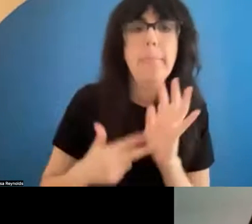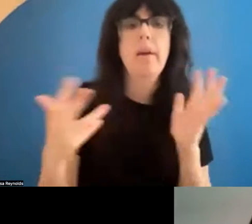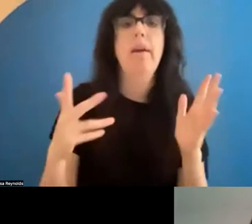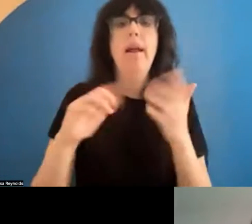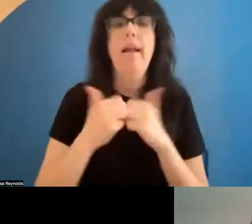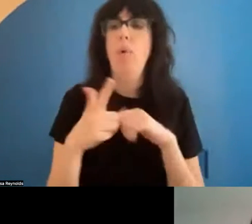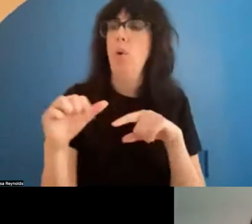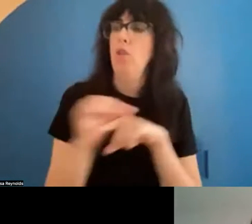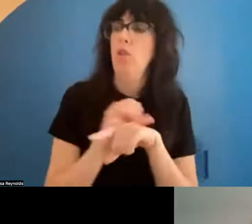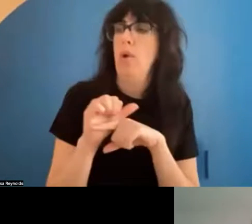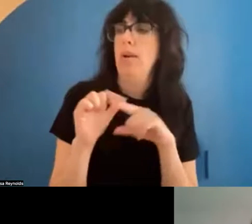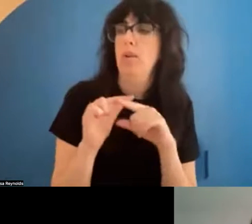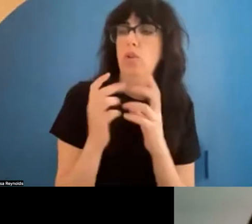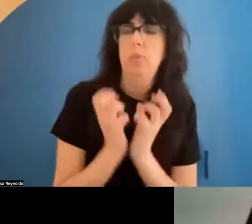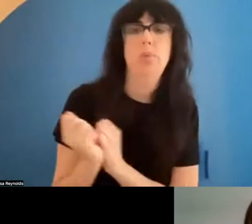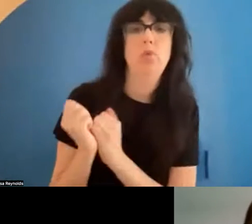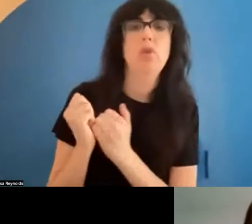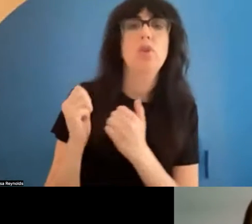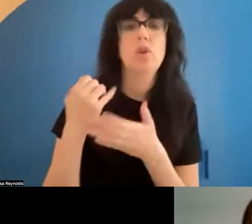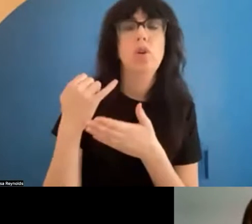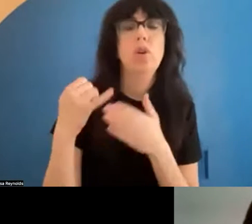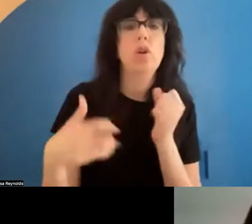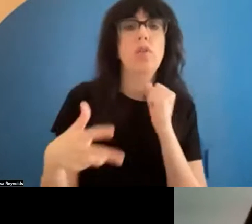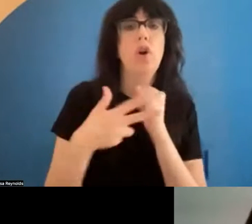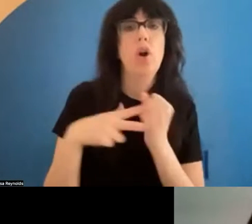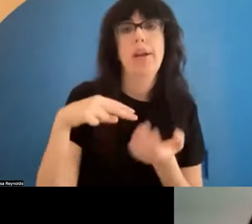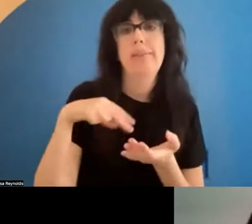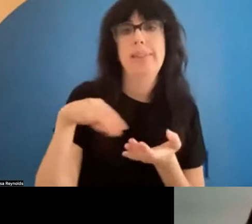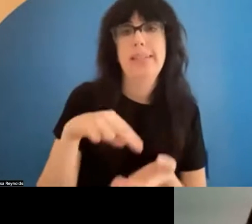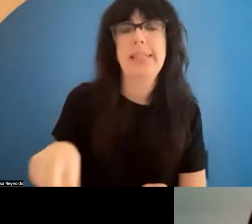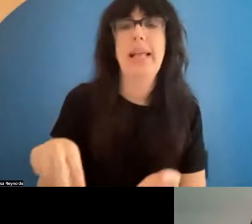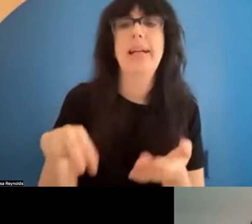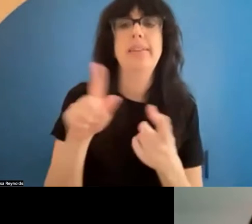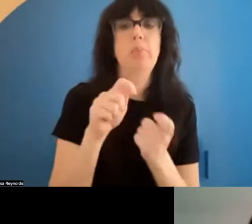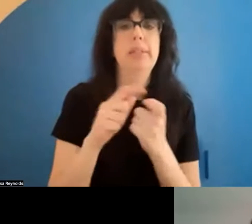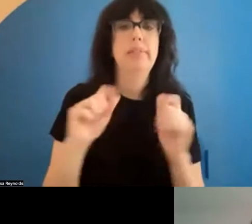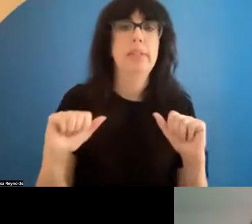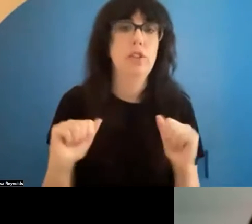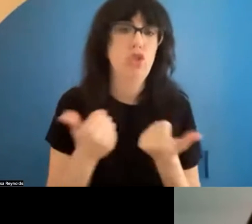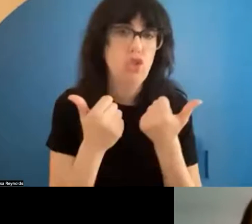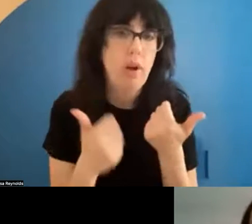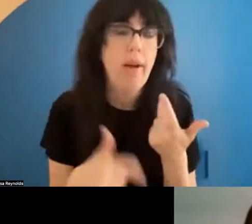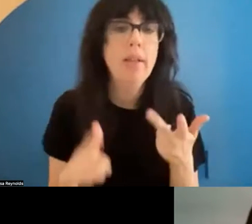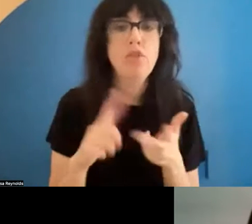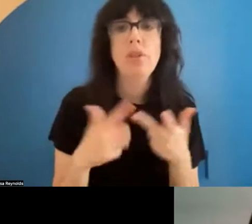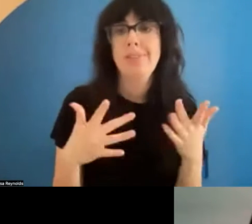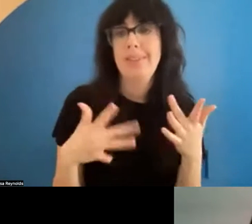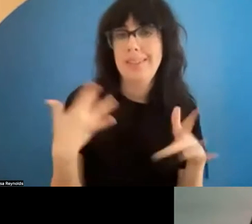archiving dance is particularly challenging and exciting because dance is an embodied and